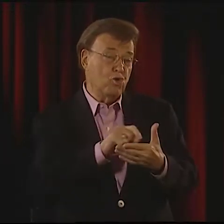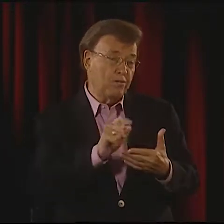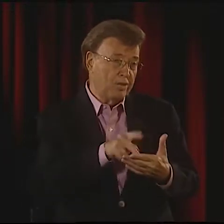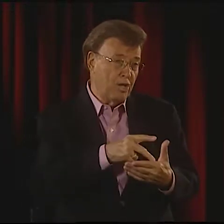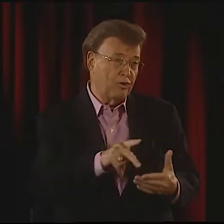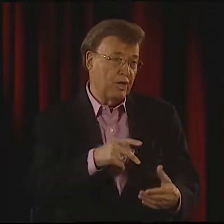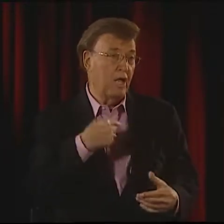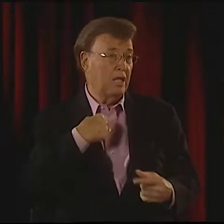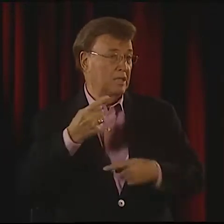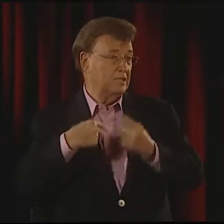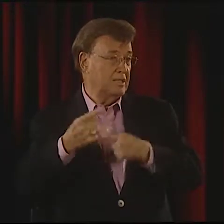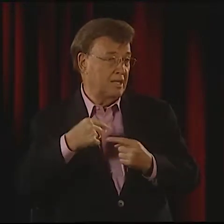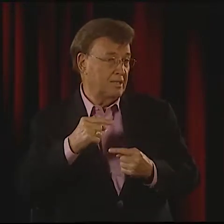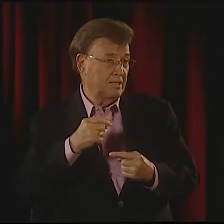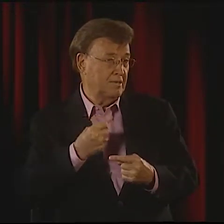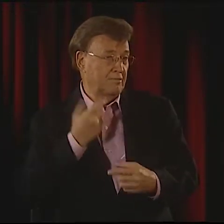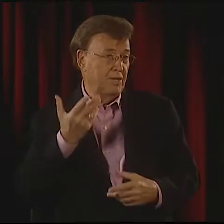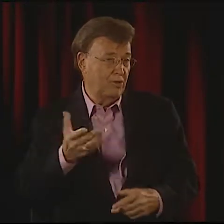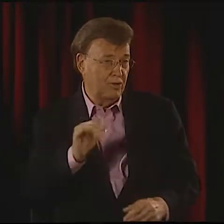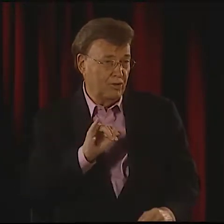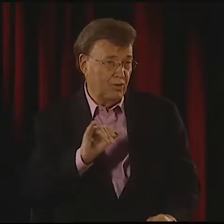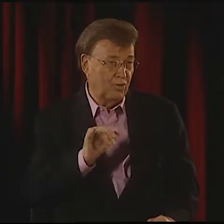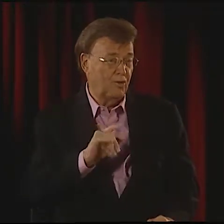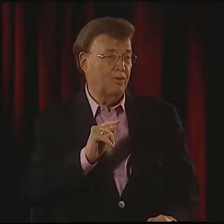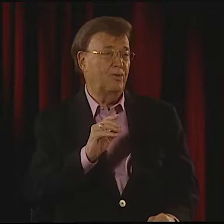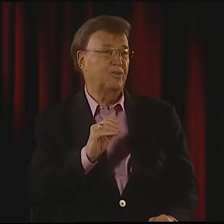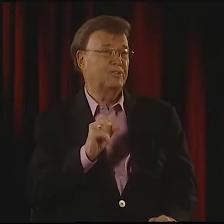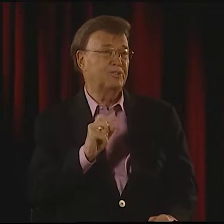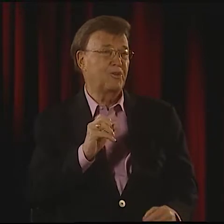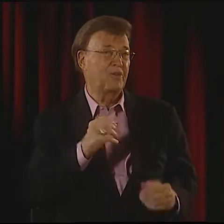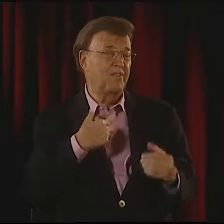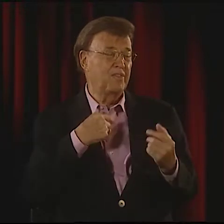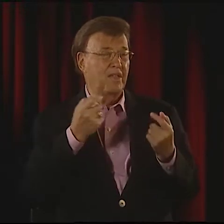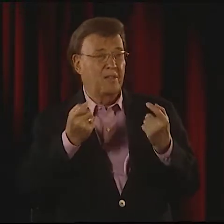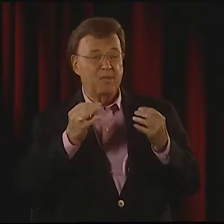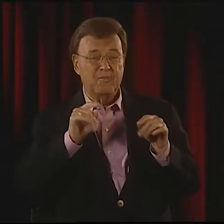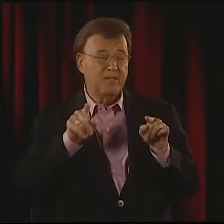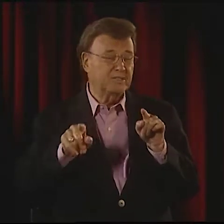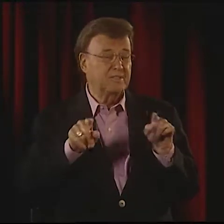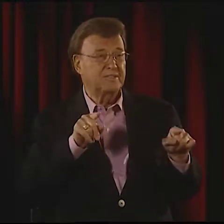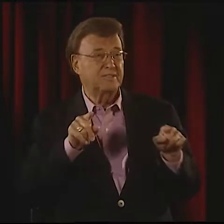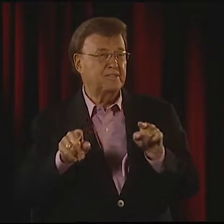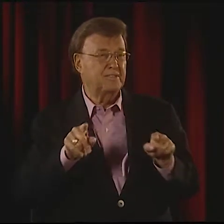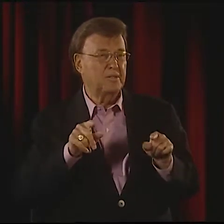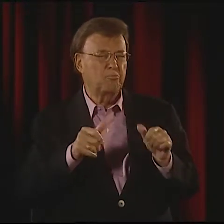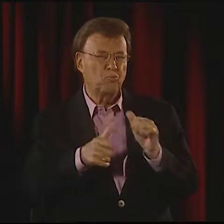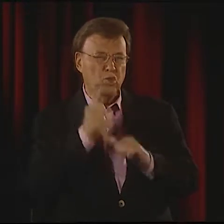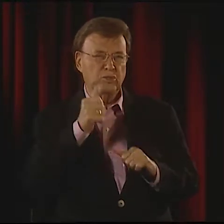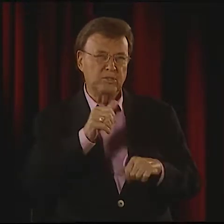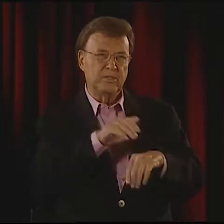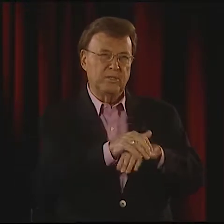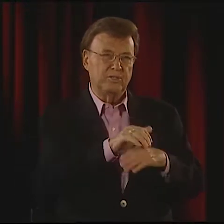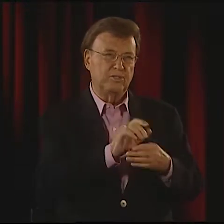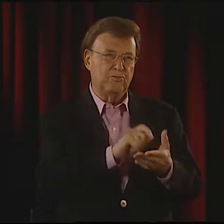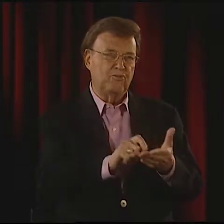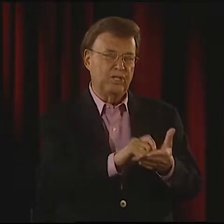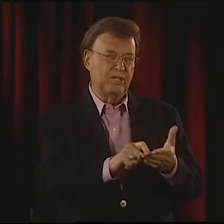SO I HAD THE SIGN INFLUENCE FROM MY DAD AND ENGLISH FROM BOB PANERA, AND I FEEL THAT IT IS THE COMBINATION OF THOSE TWO